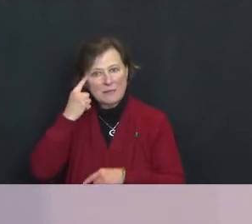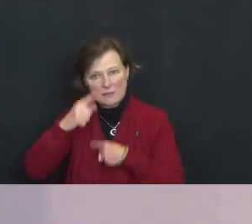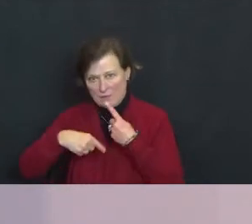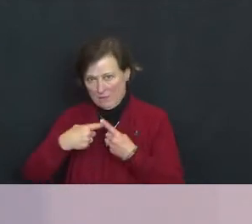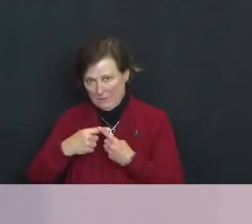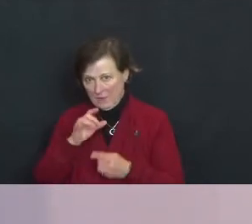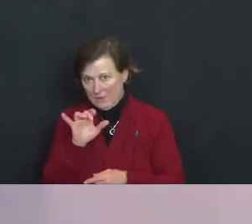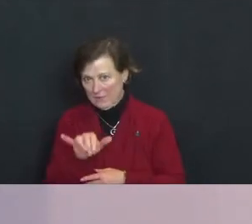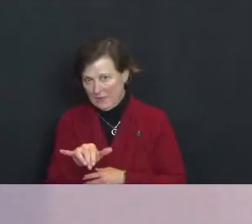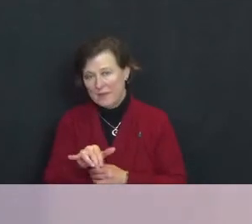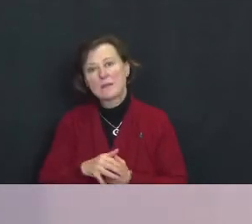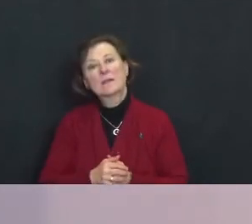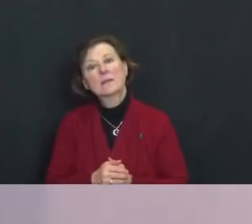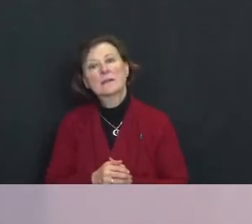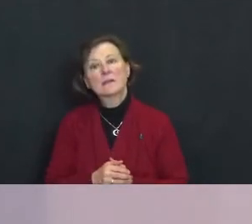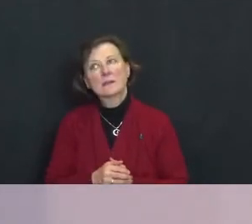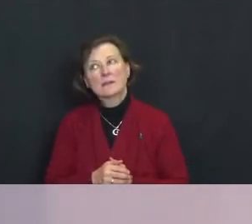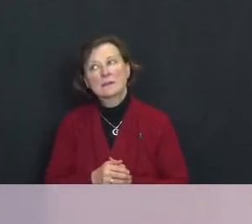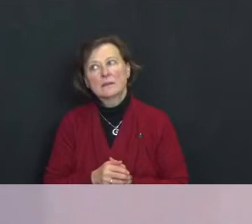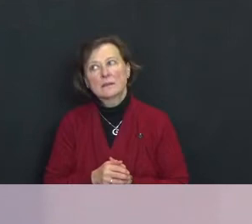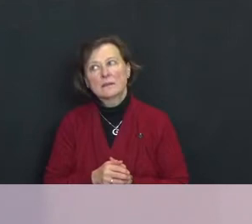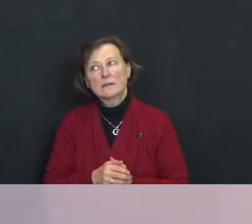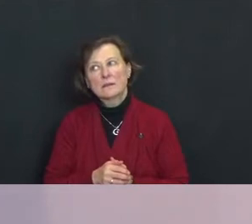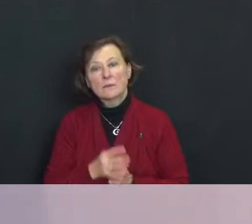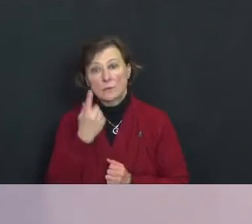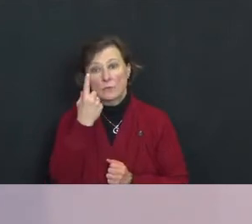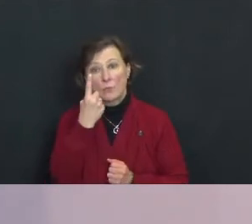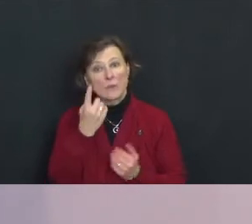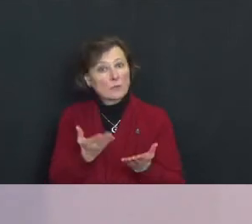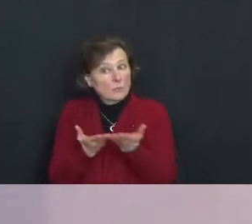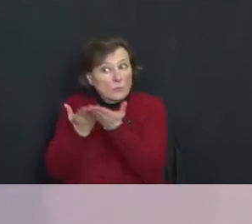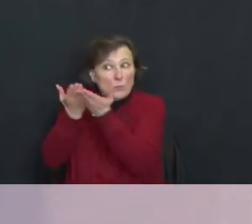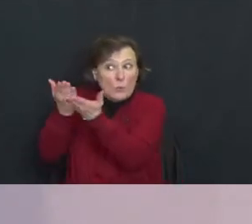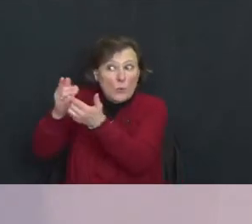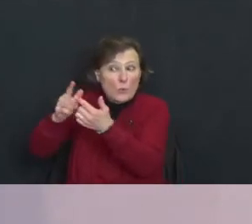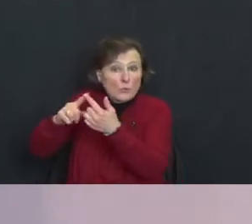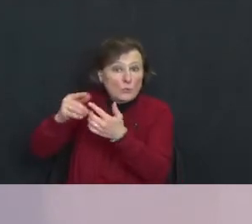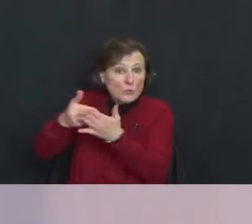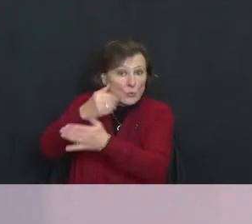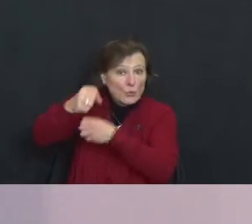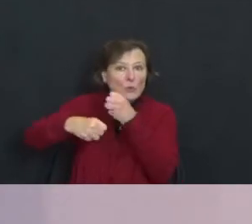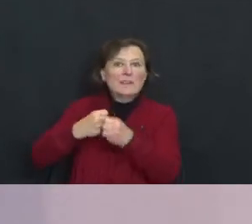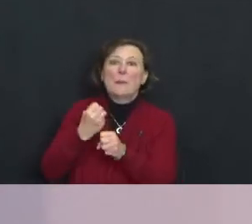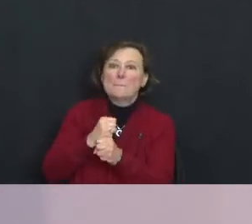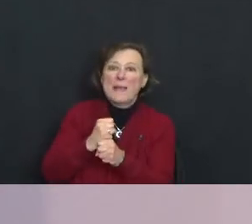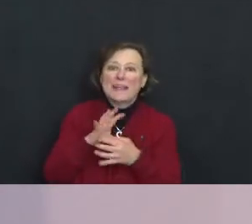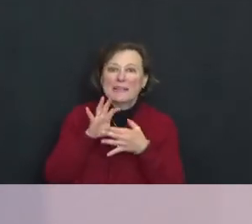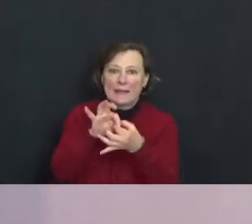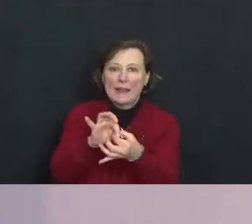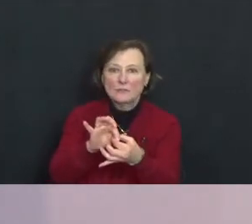So, one proposal for the new year is to make connection, to find community, or help create